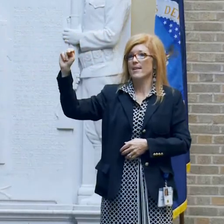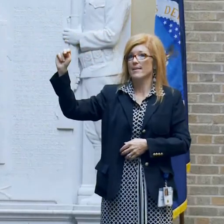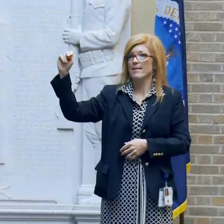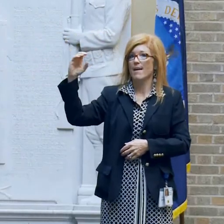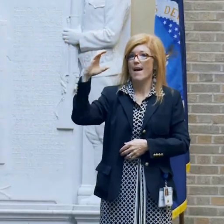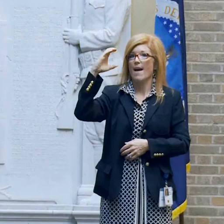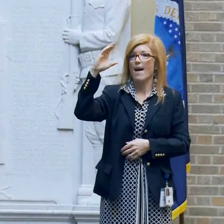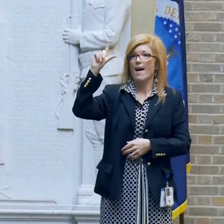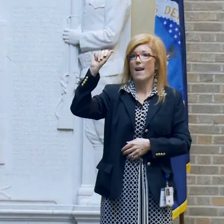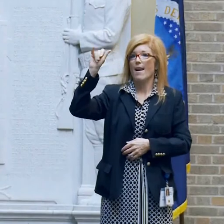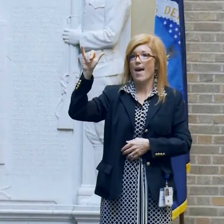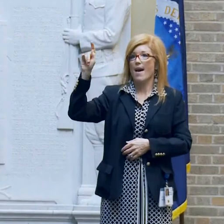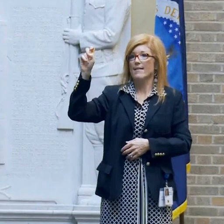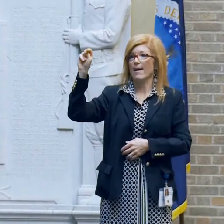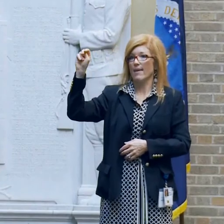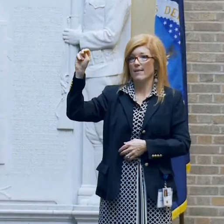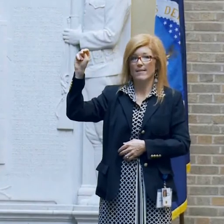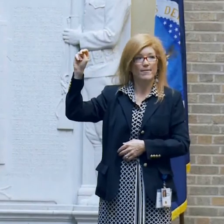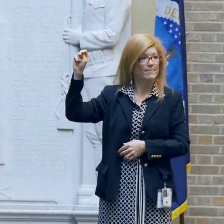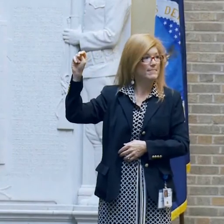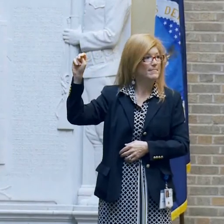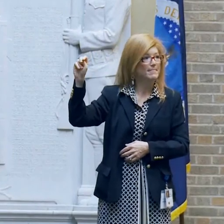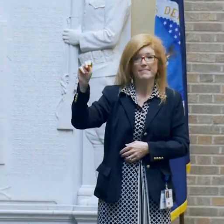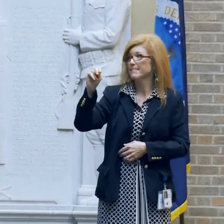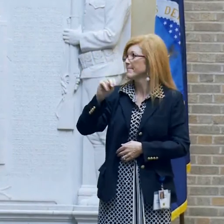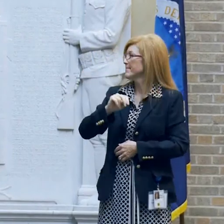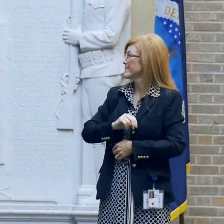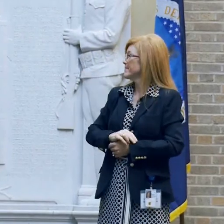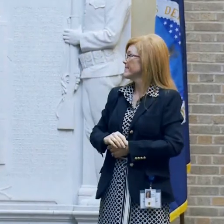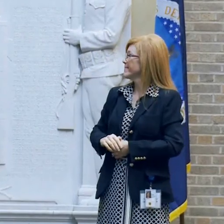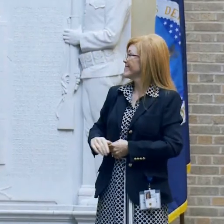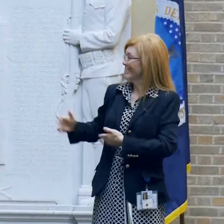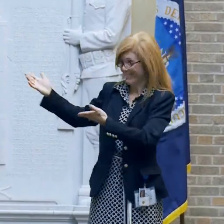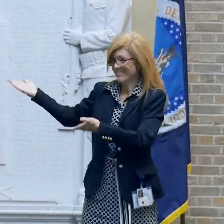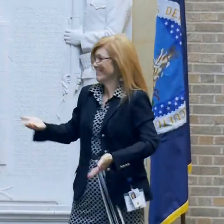introduce you to the Director of the Target Center, D'Ann Clayton.